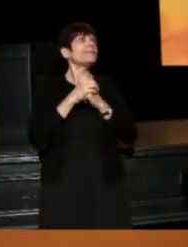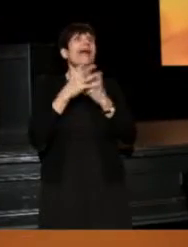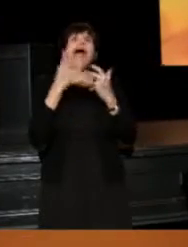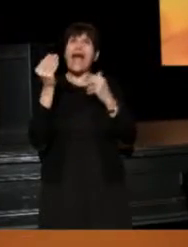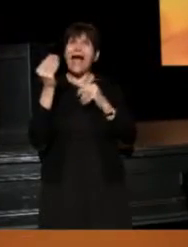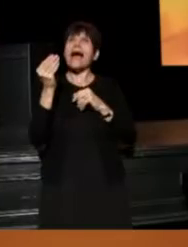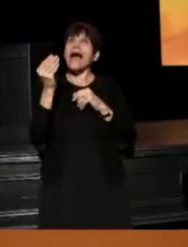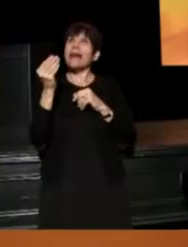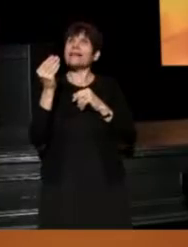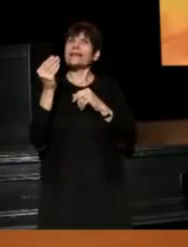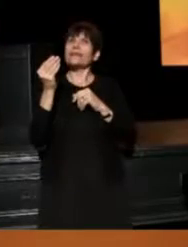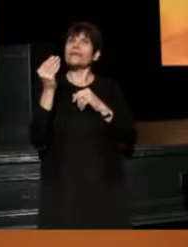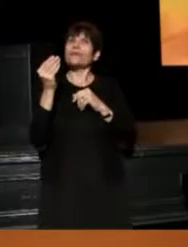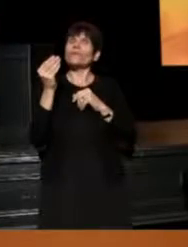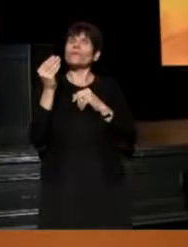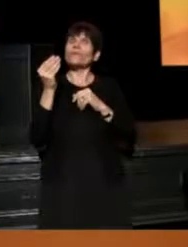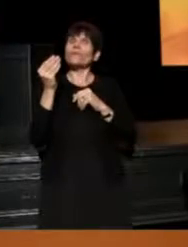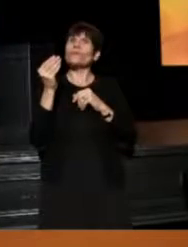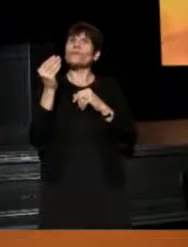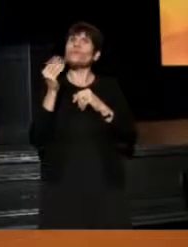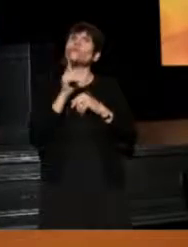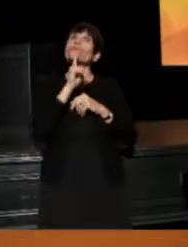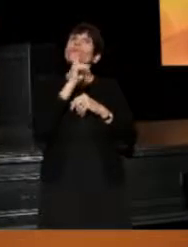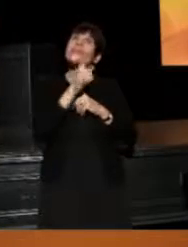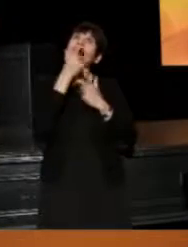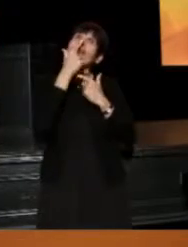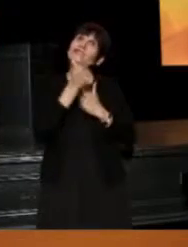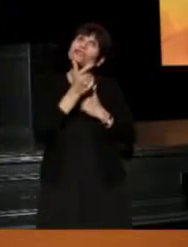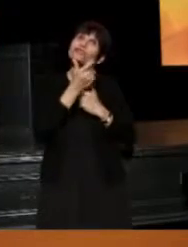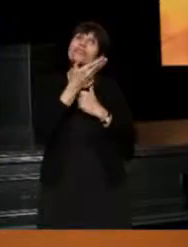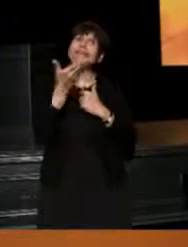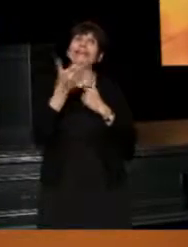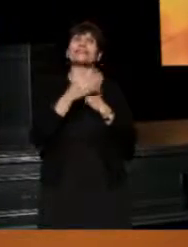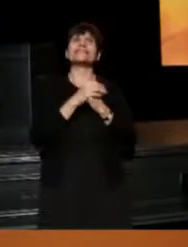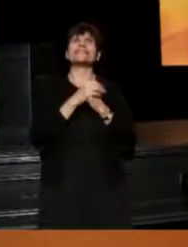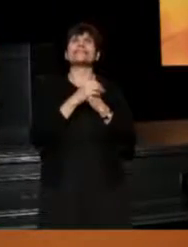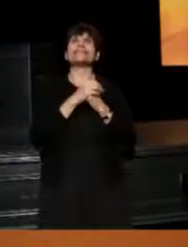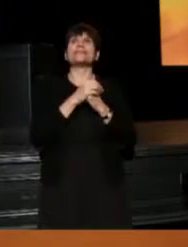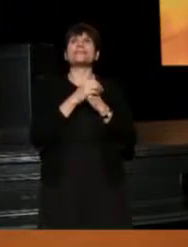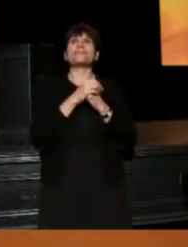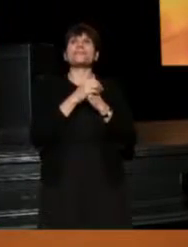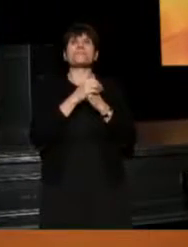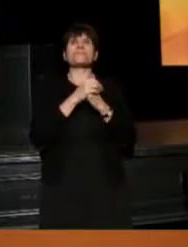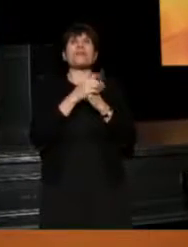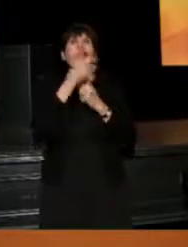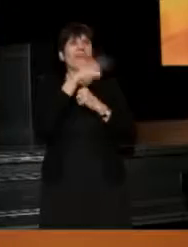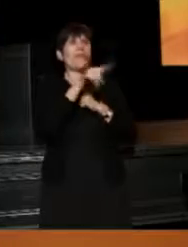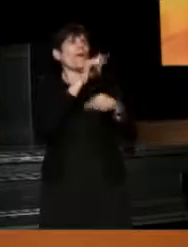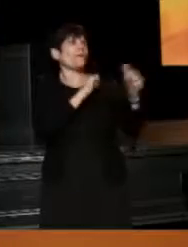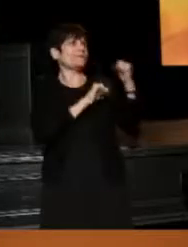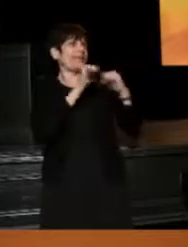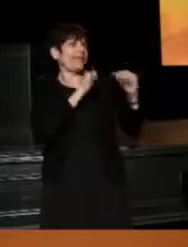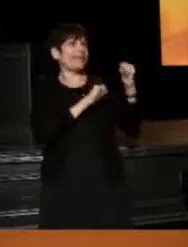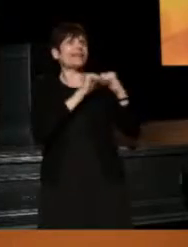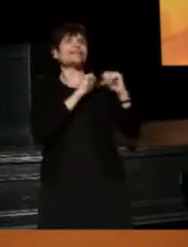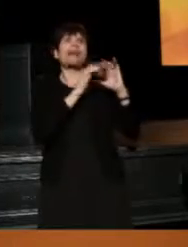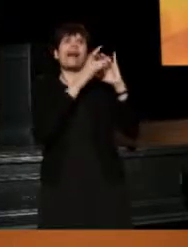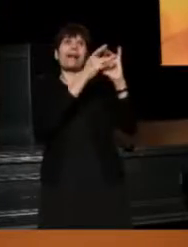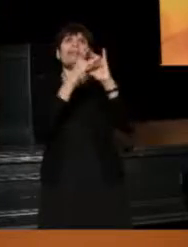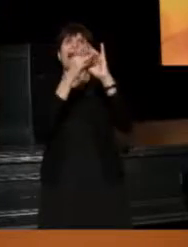And one of the really interesting things is that in many ways, those theaters collaborate with each other